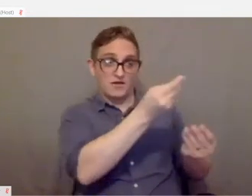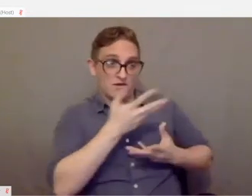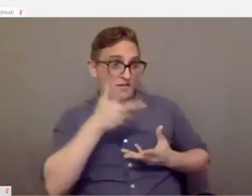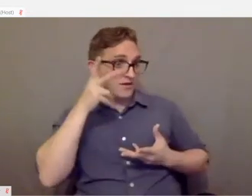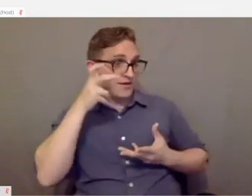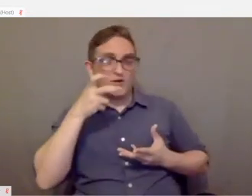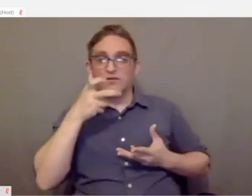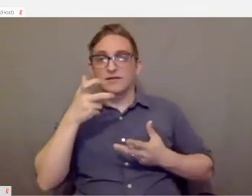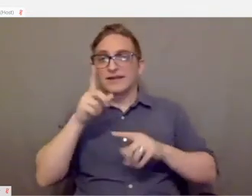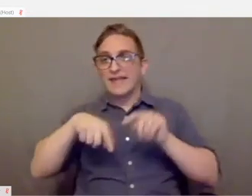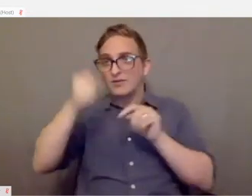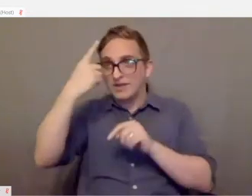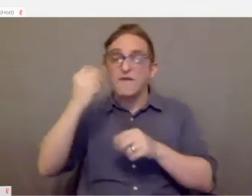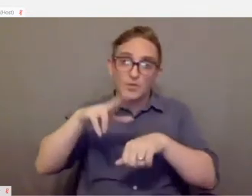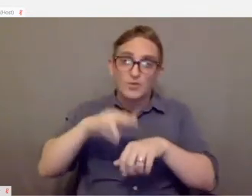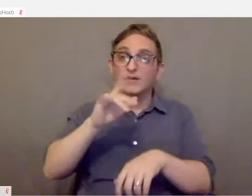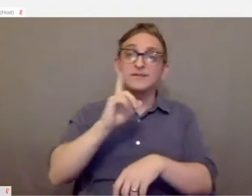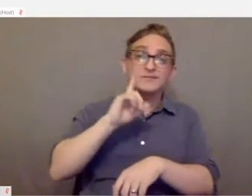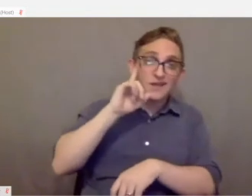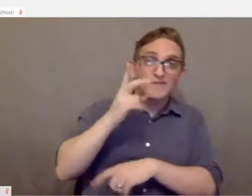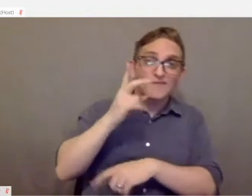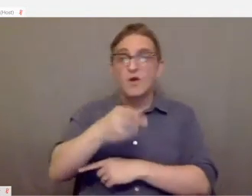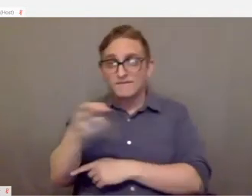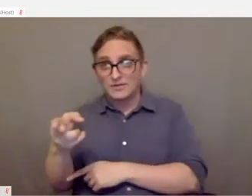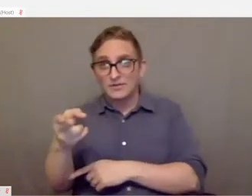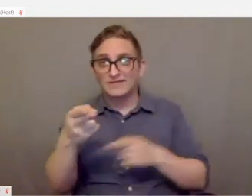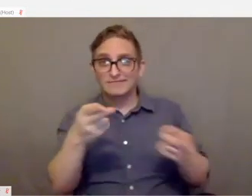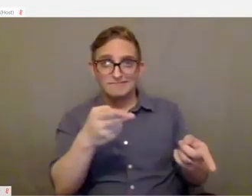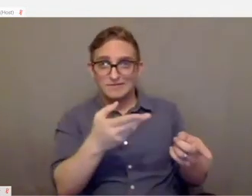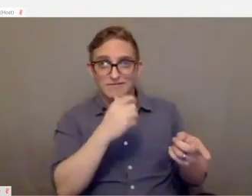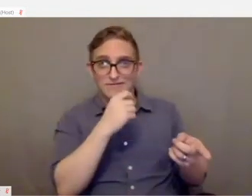Of course there's people that are deaf or hard of hearing that, you know, wouldn't necessarily